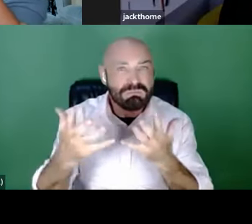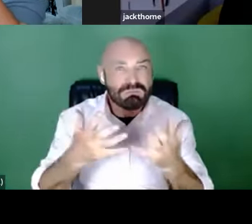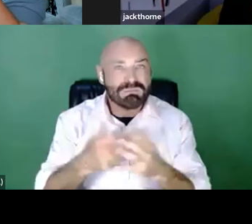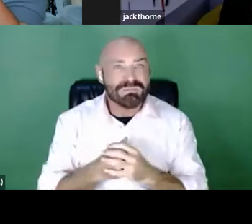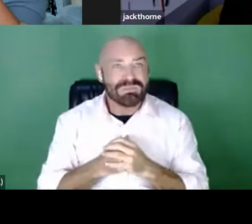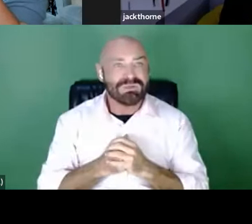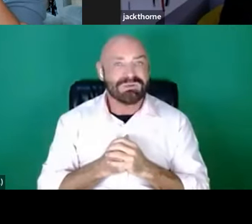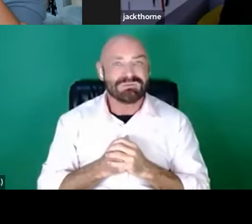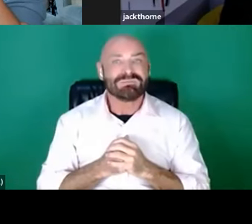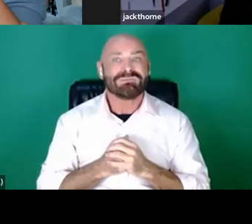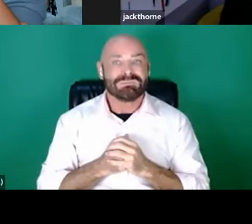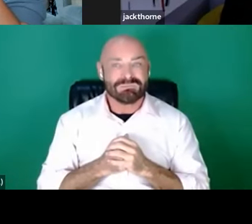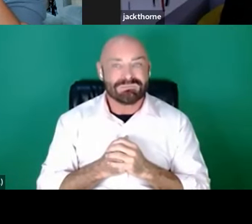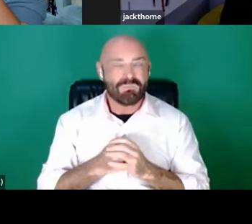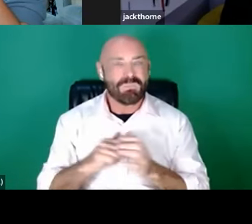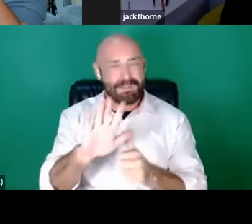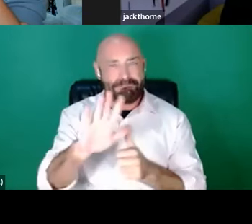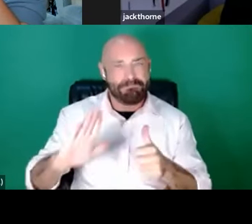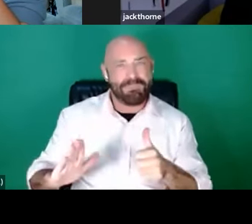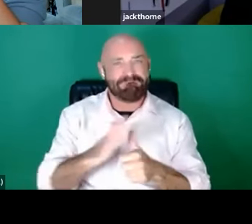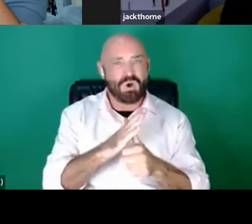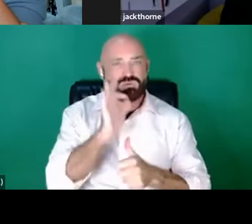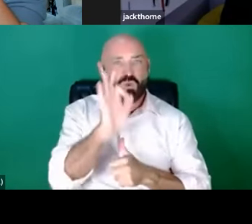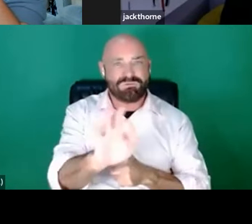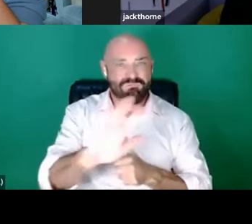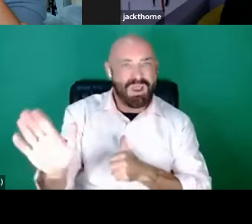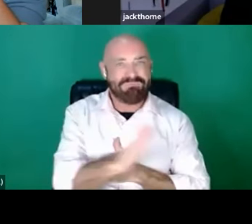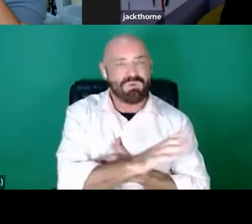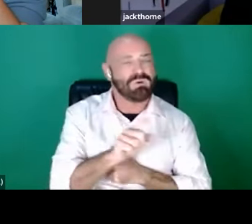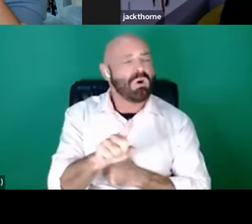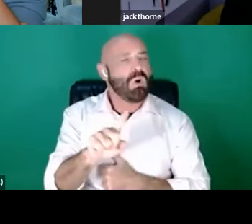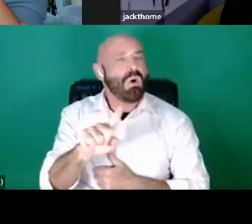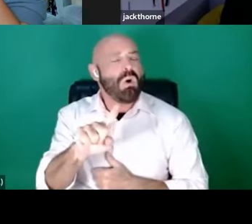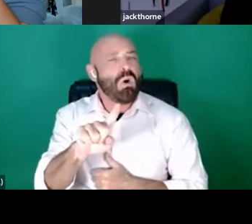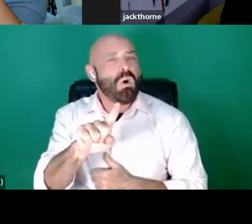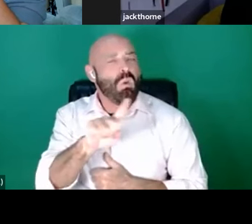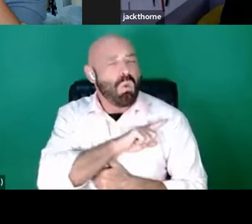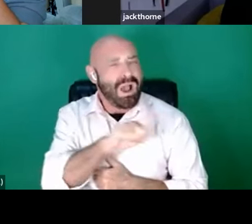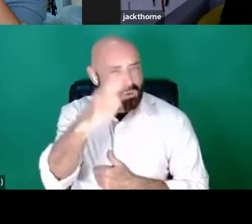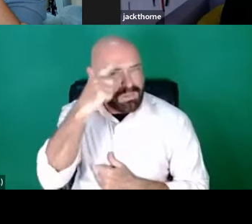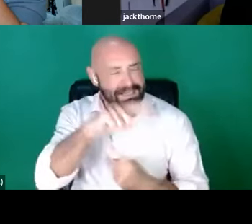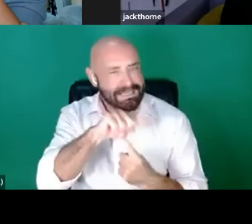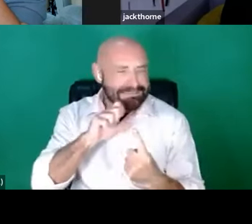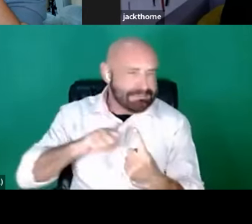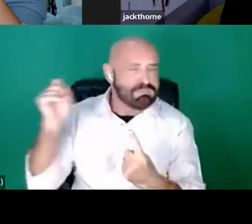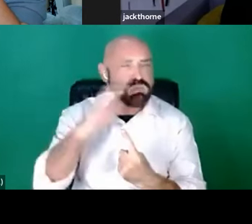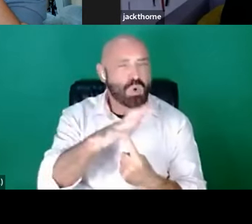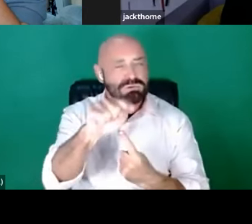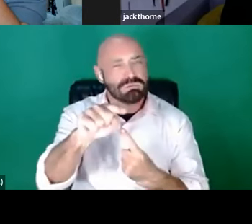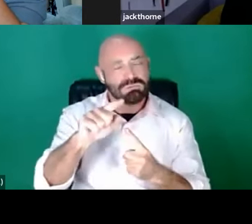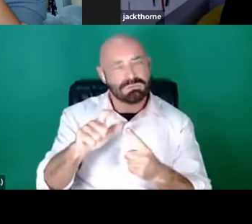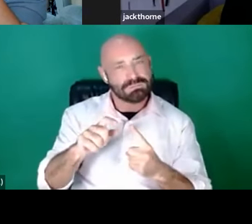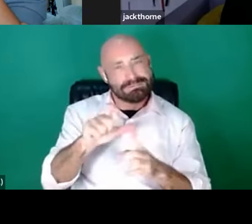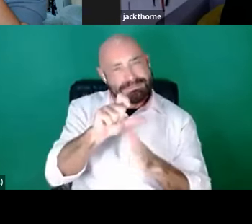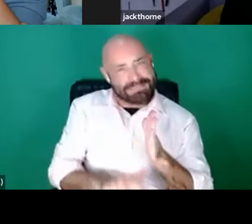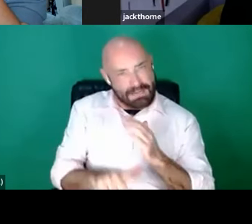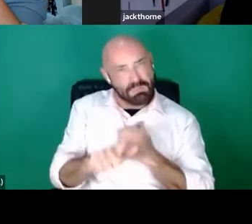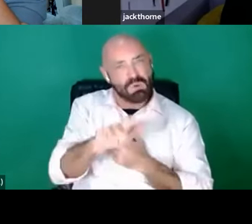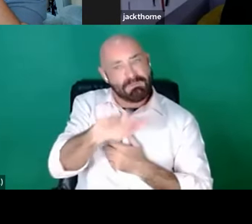Our first question to everyone: Why is it so important that we have disabled people working